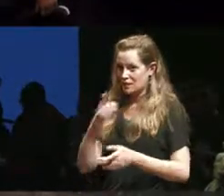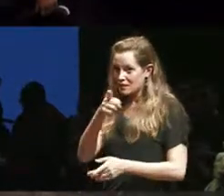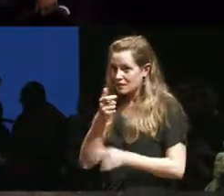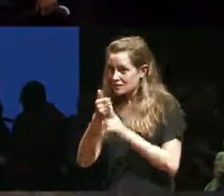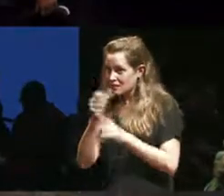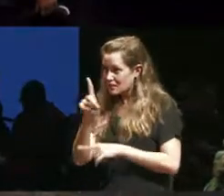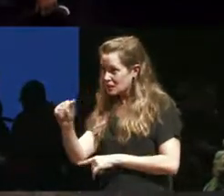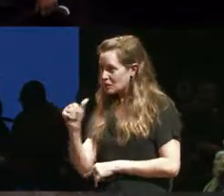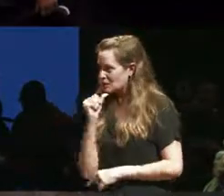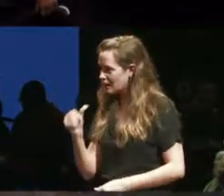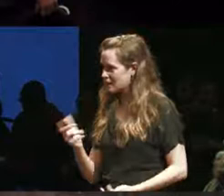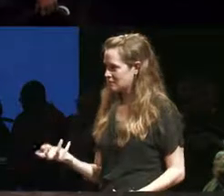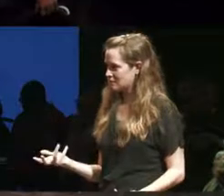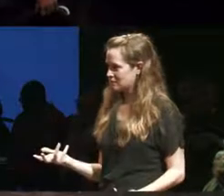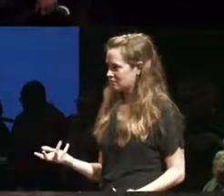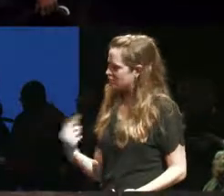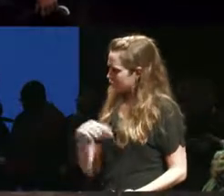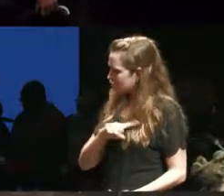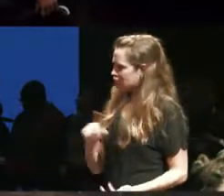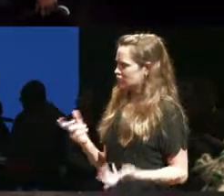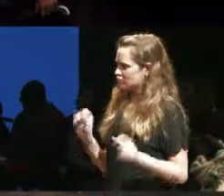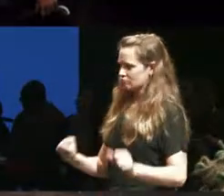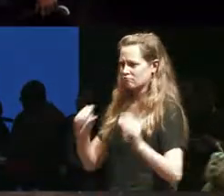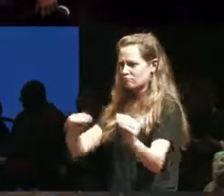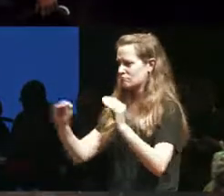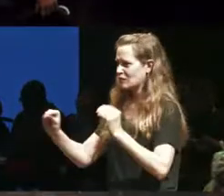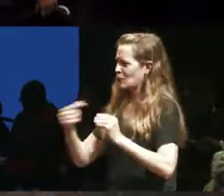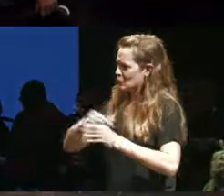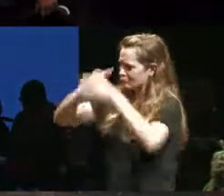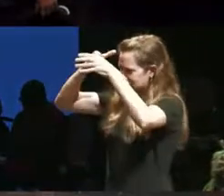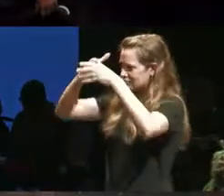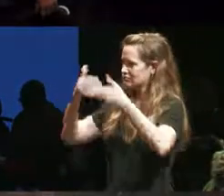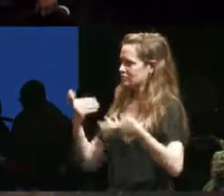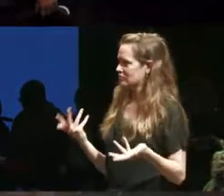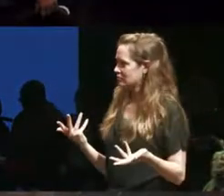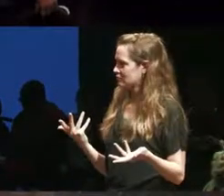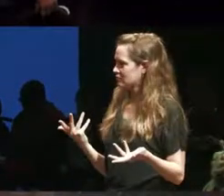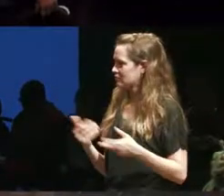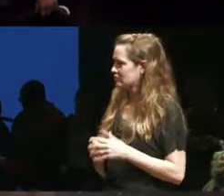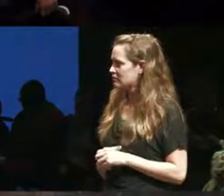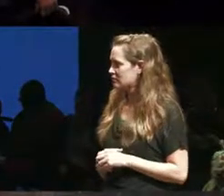doesn't need to happen because we we have the knowledge but it's part of that